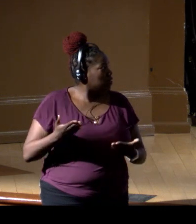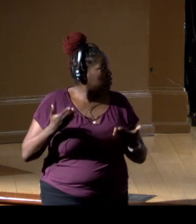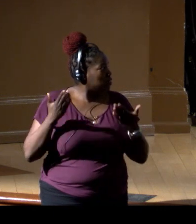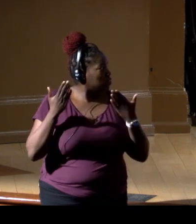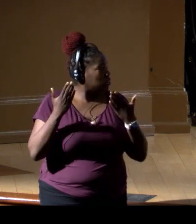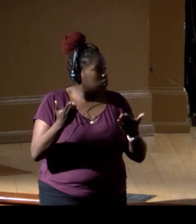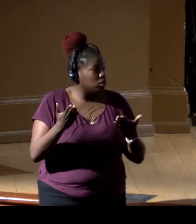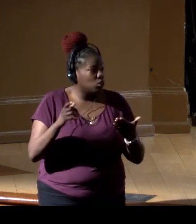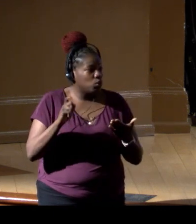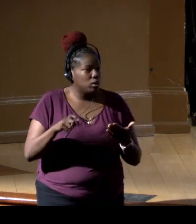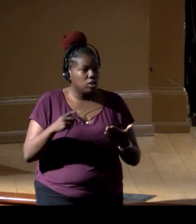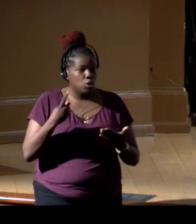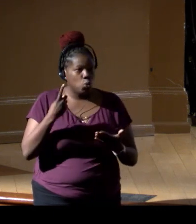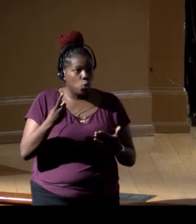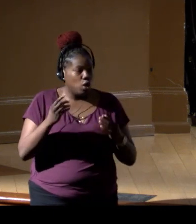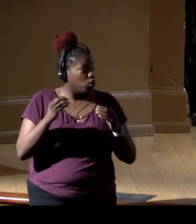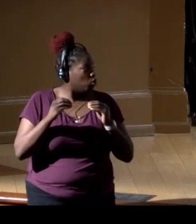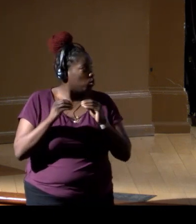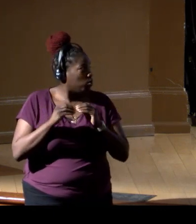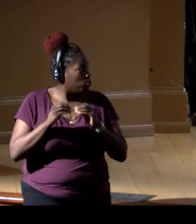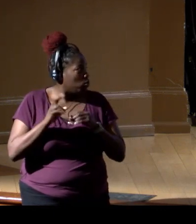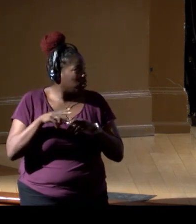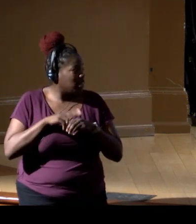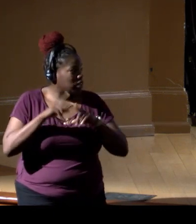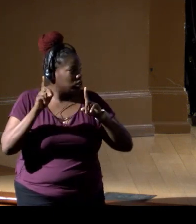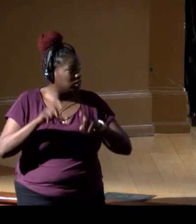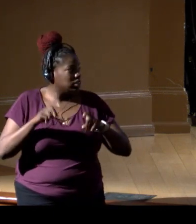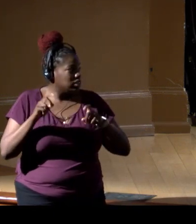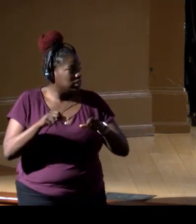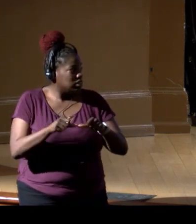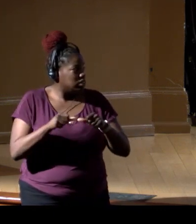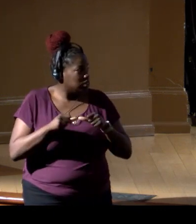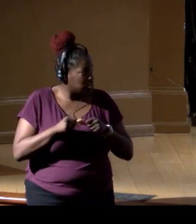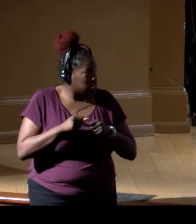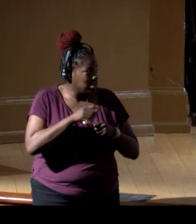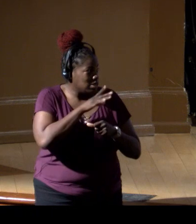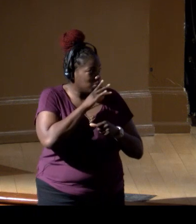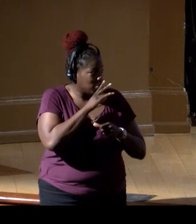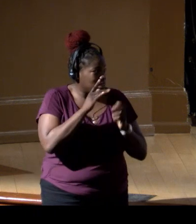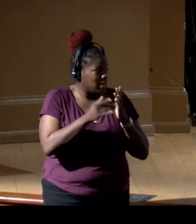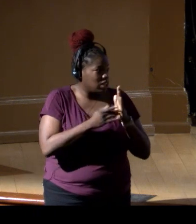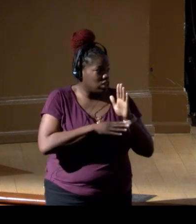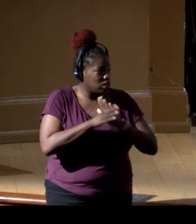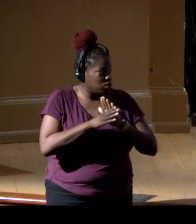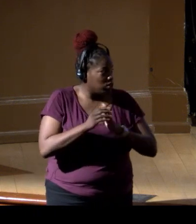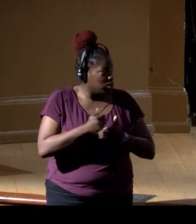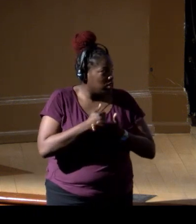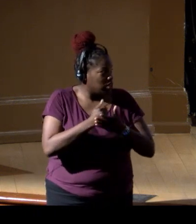one, or more national test sites to speed technology development, to help with technology comparisons,